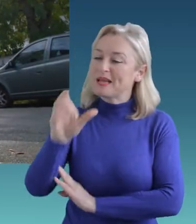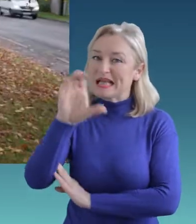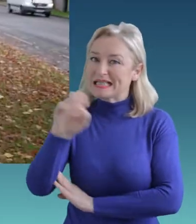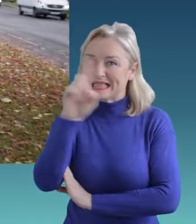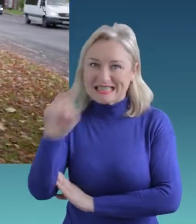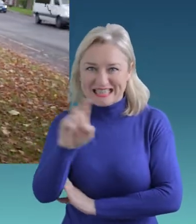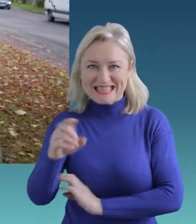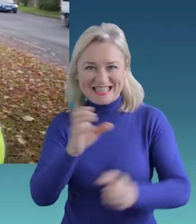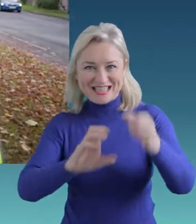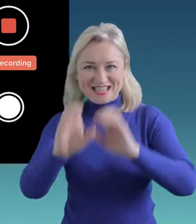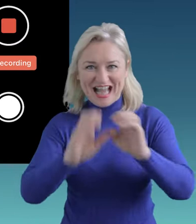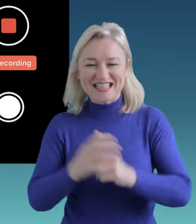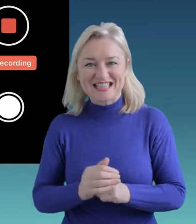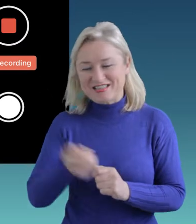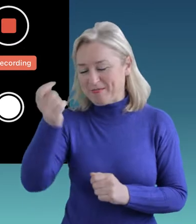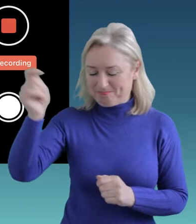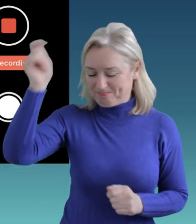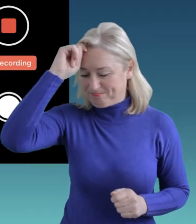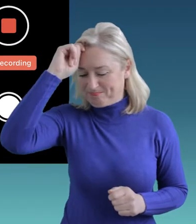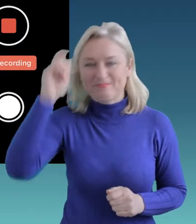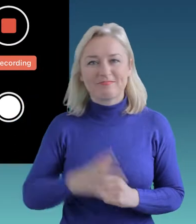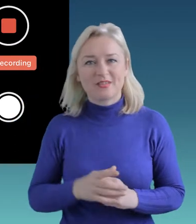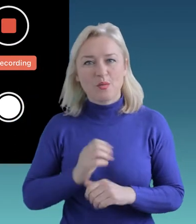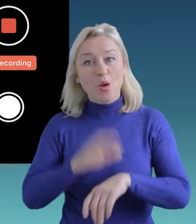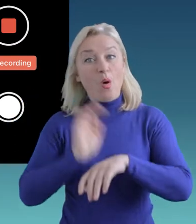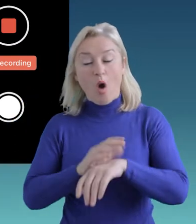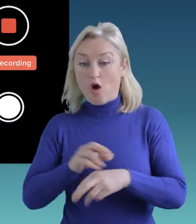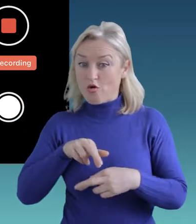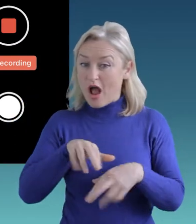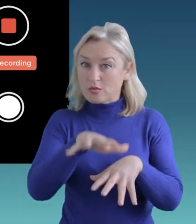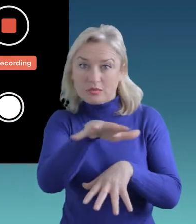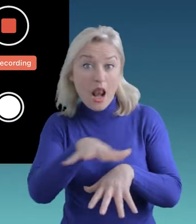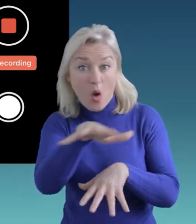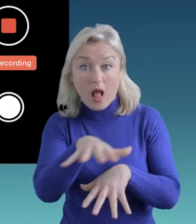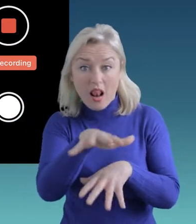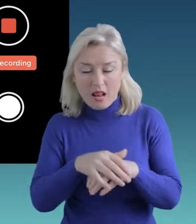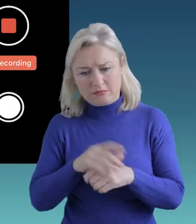We’re going to go around and we're going to see how accessible our local area is